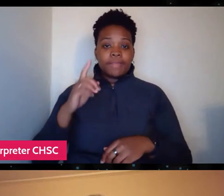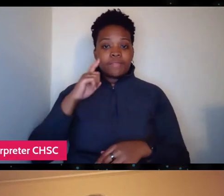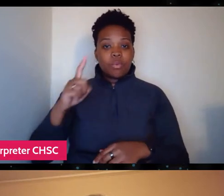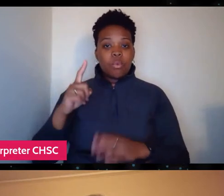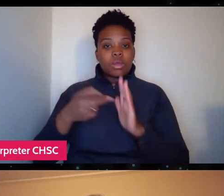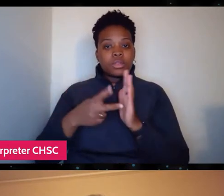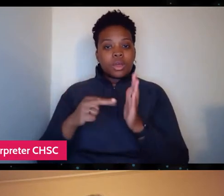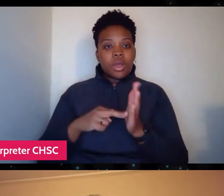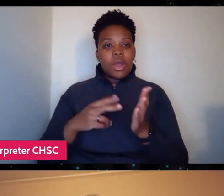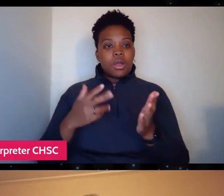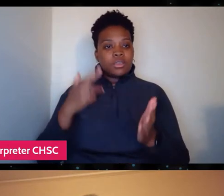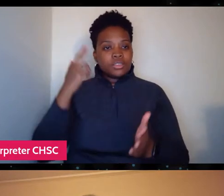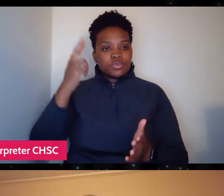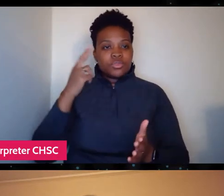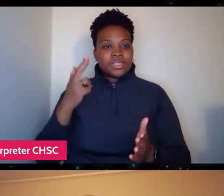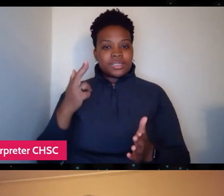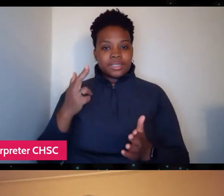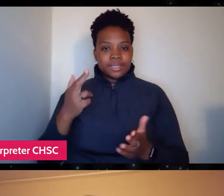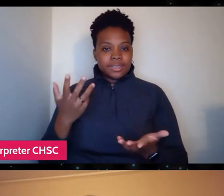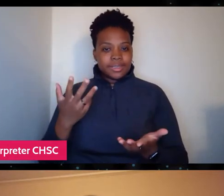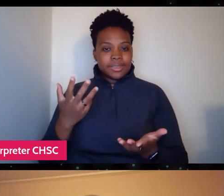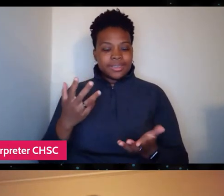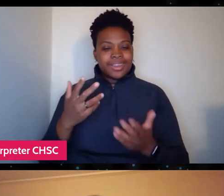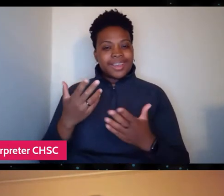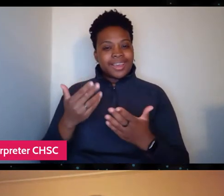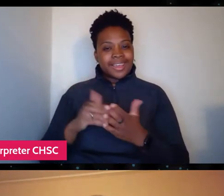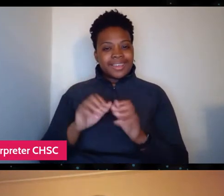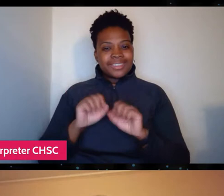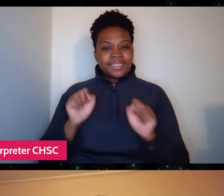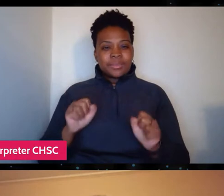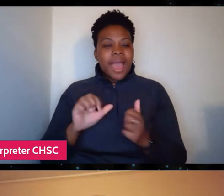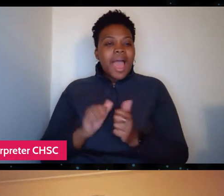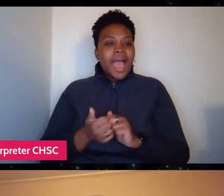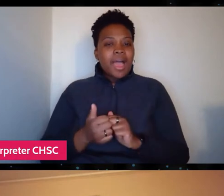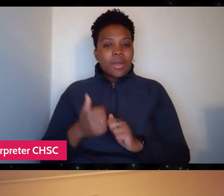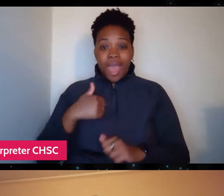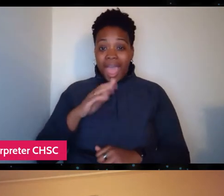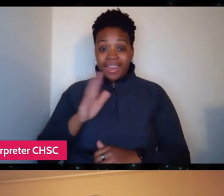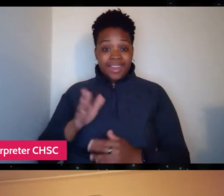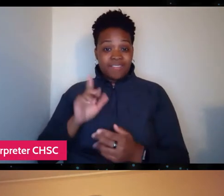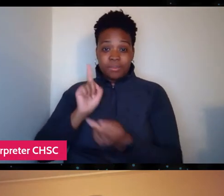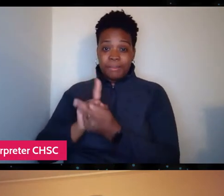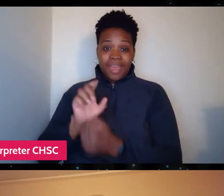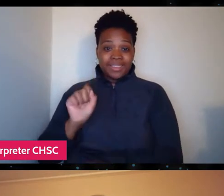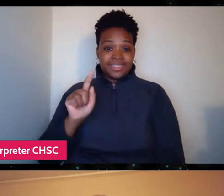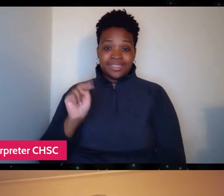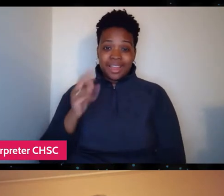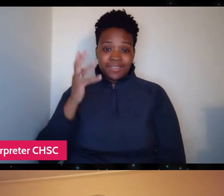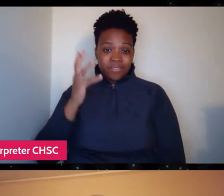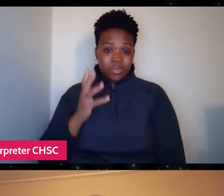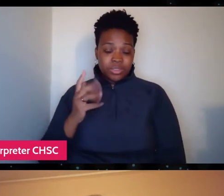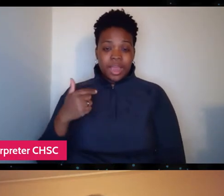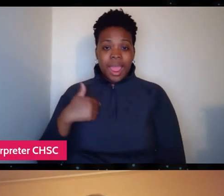to talk about necessities and how, you know, I never met Stan, unfortunately, I came into the project about halfway through